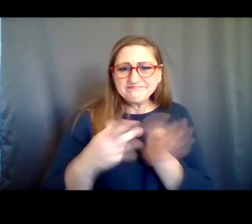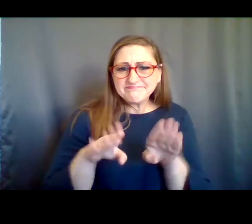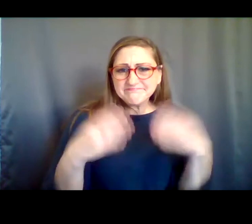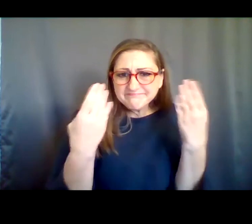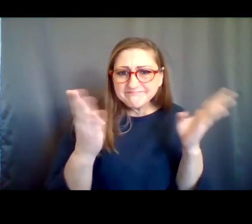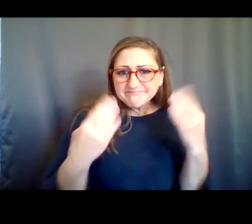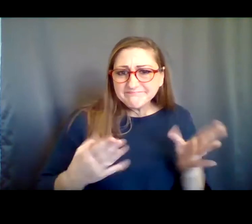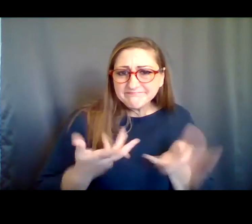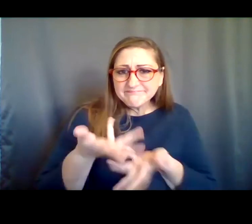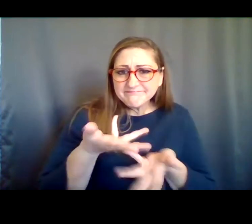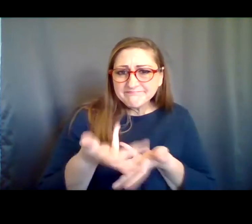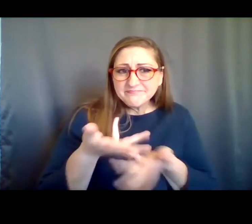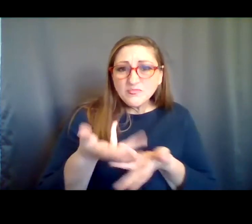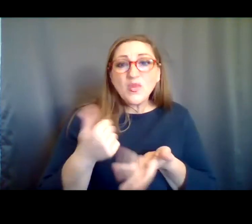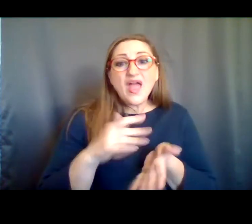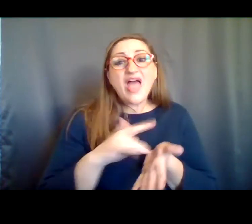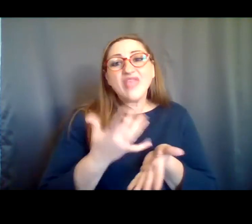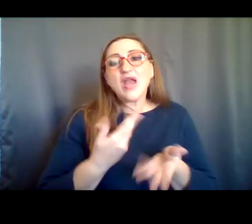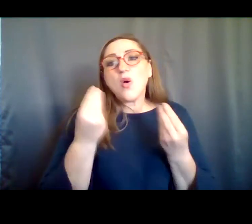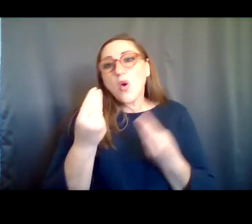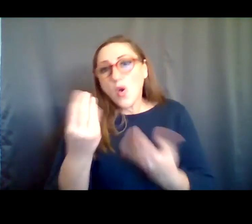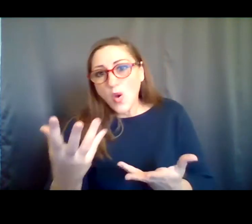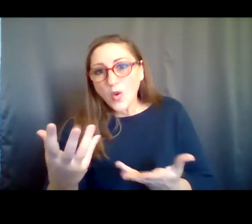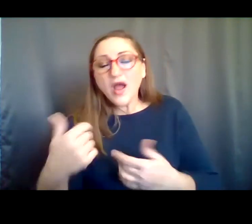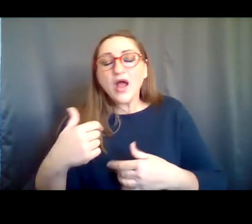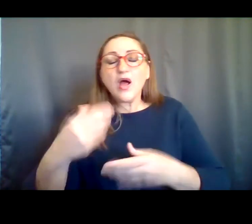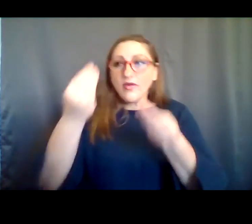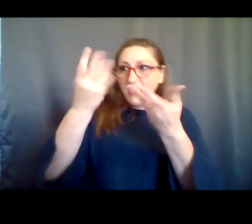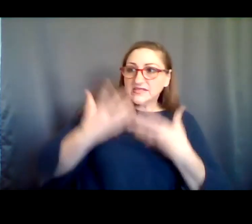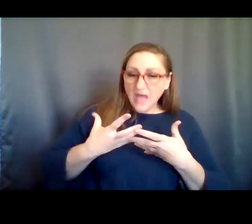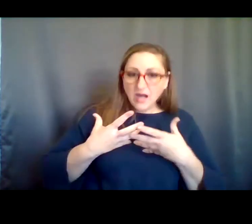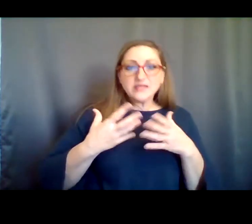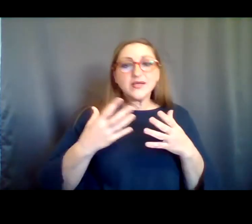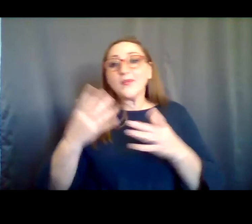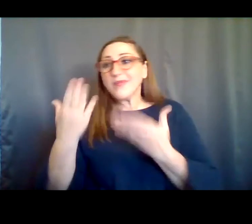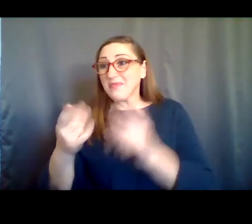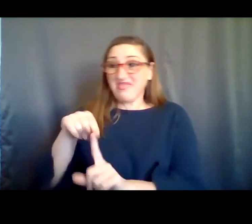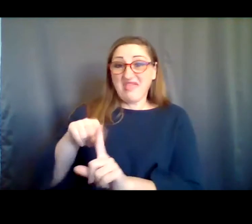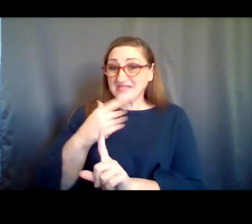. And actually, more often than not, it's informed us progressing in a different way or finding an alternative solution